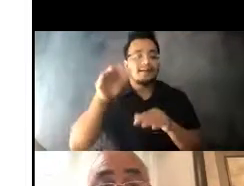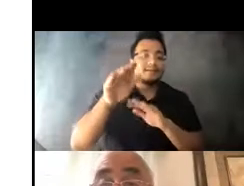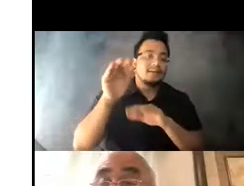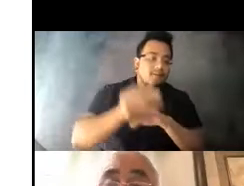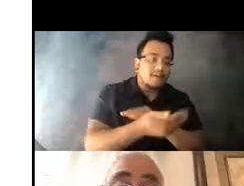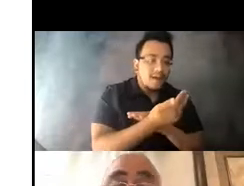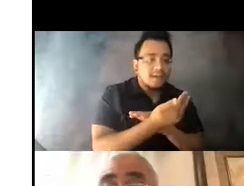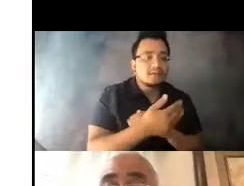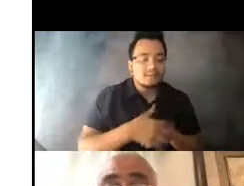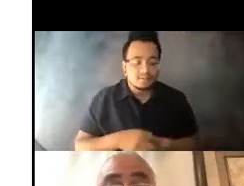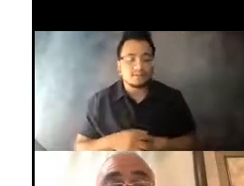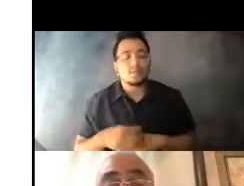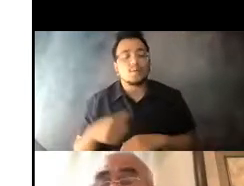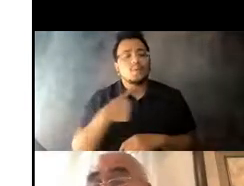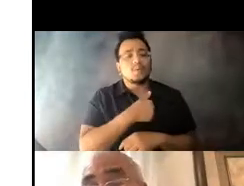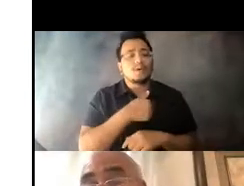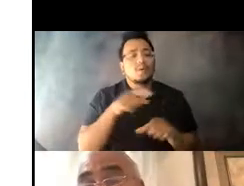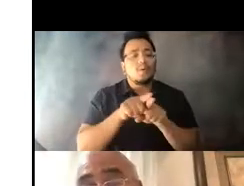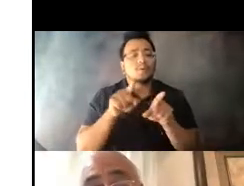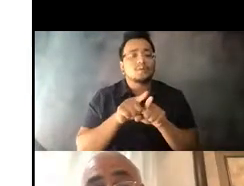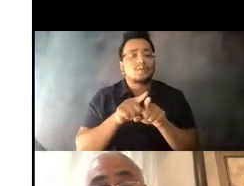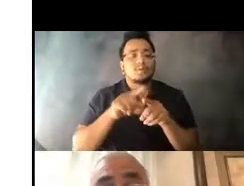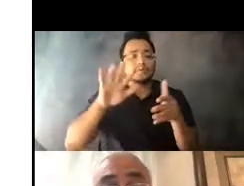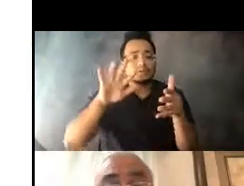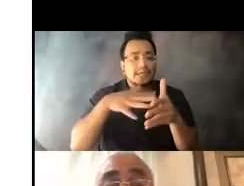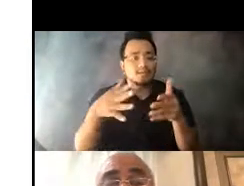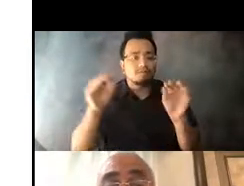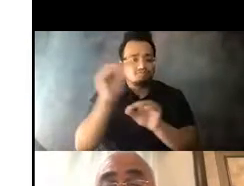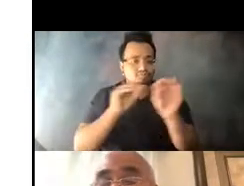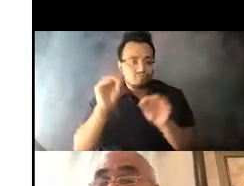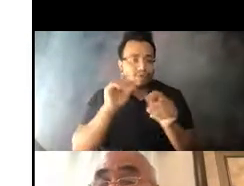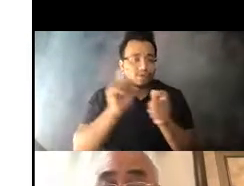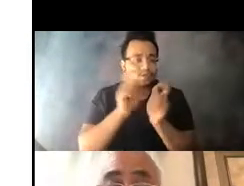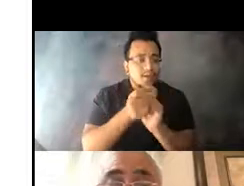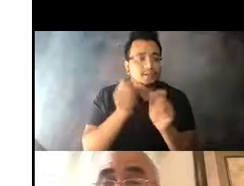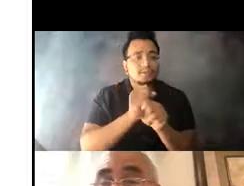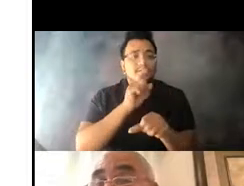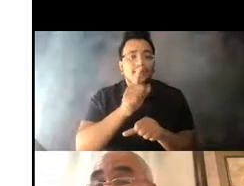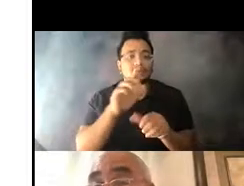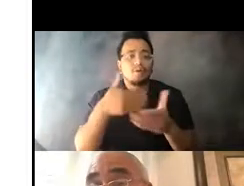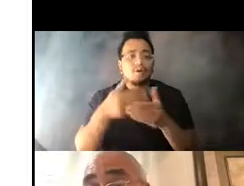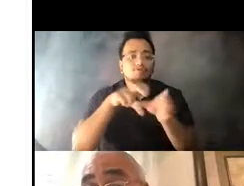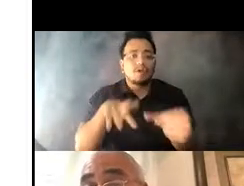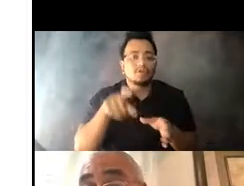14:36:47 We realigned evening and weekend bus service to make sure all riders were getting where they need to go.